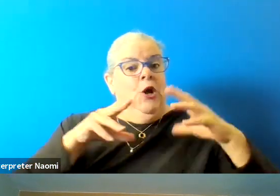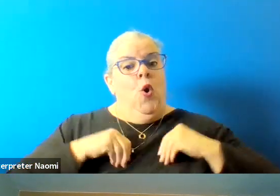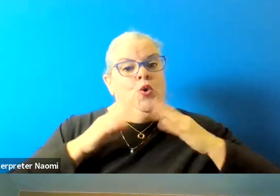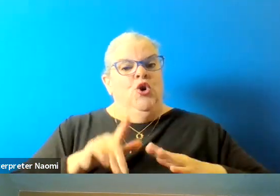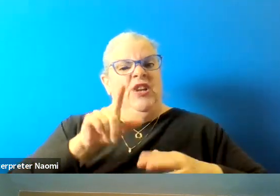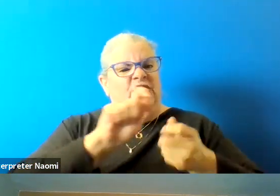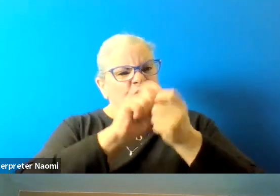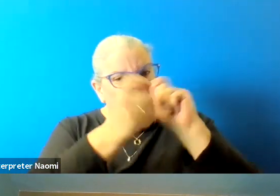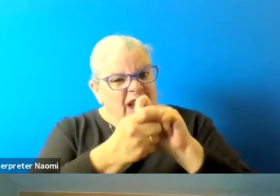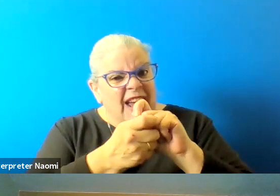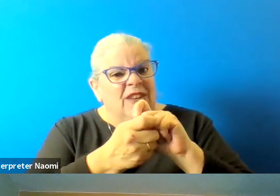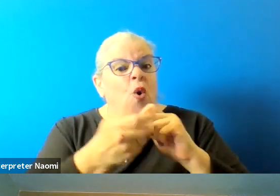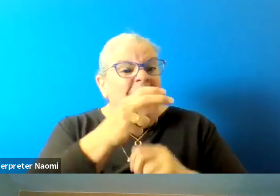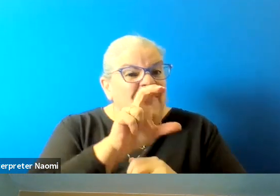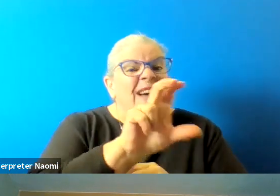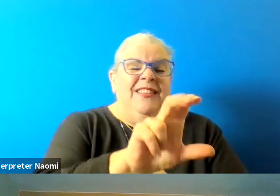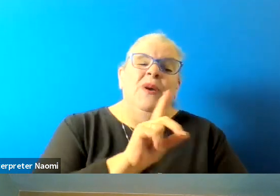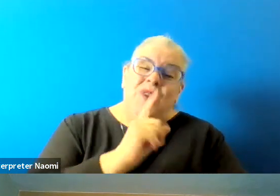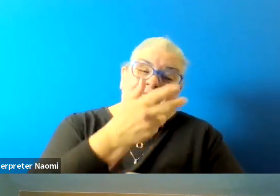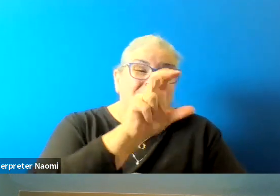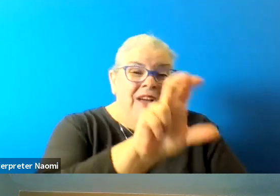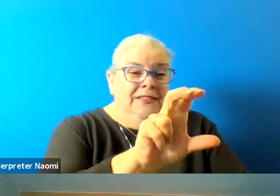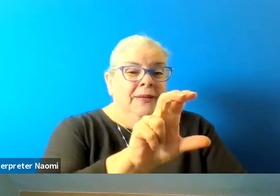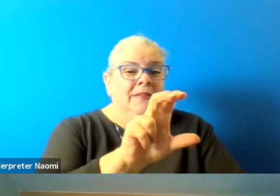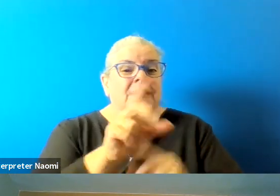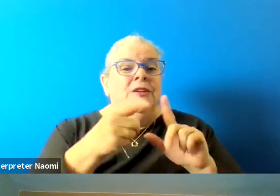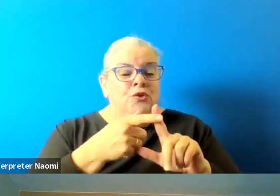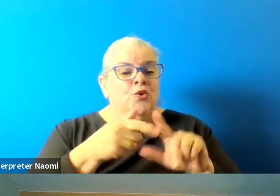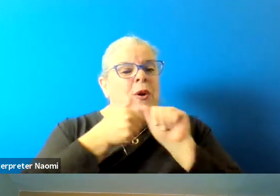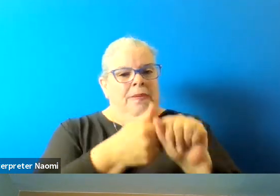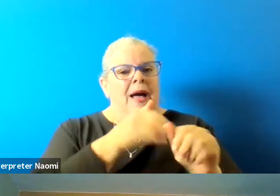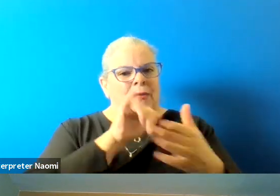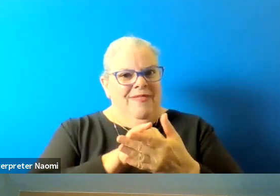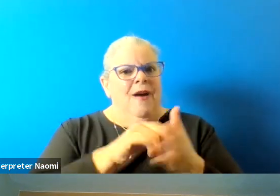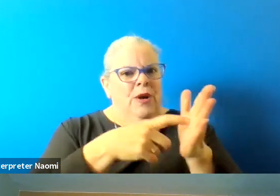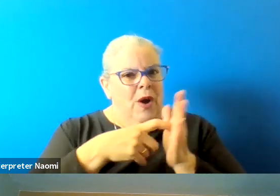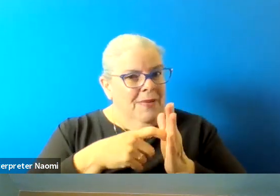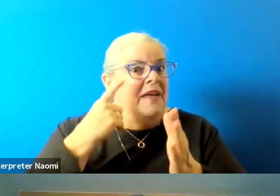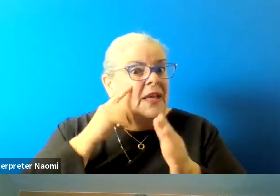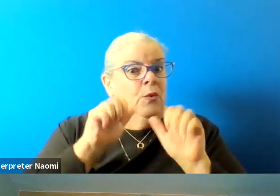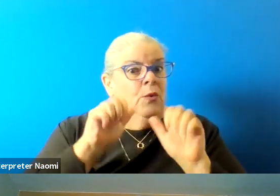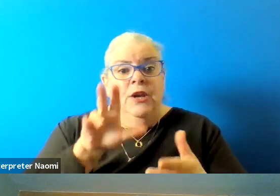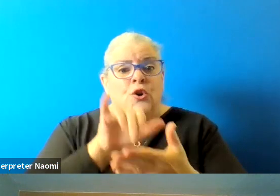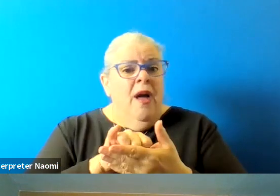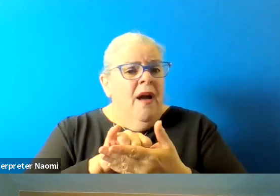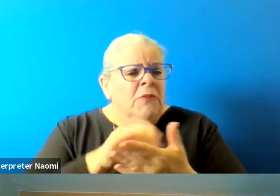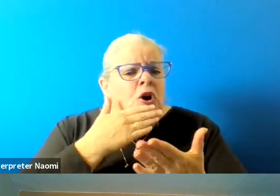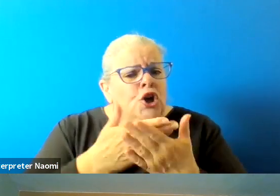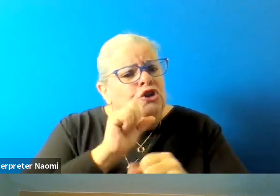or investment rather to comply with them. And so I think we can do a good job of working with business owners.